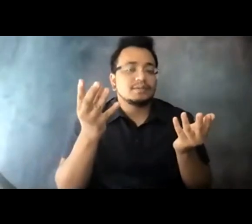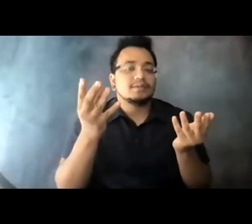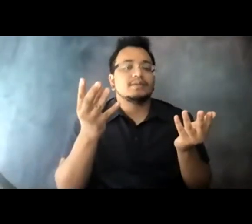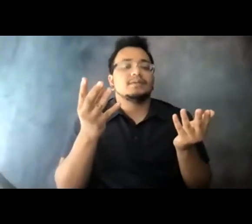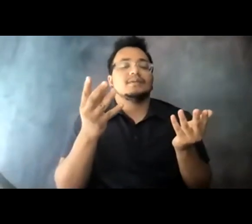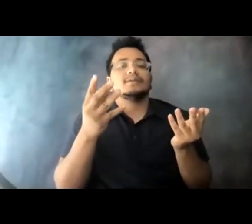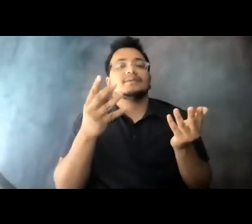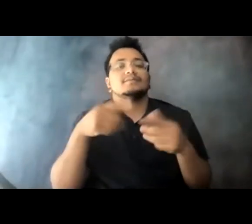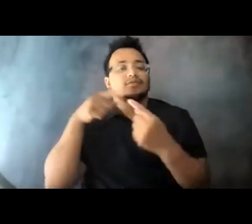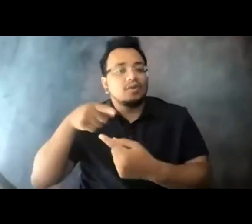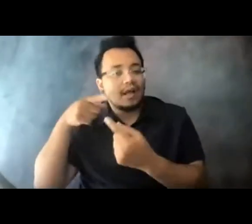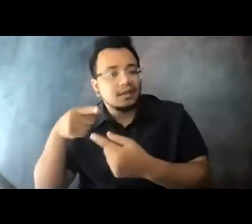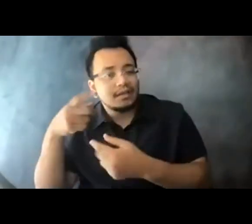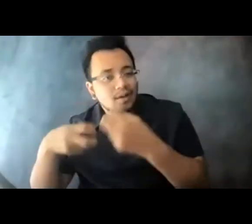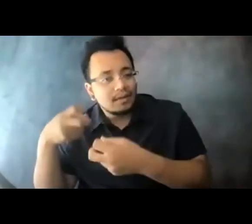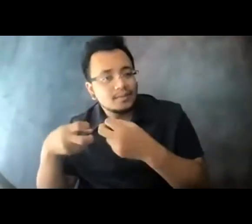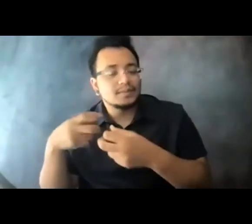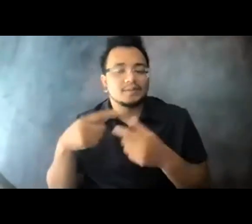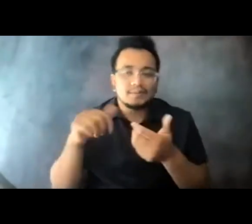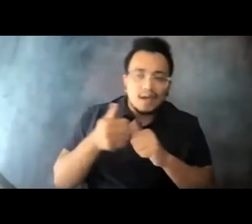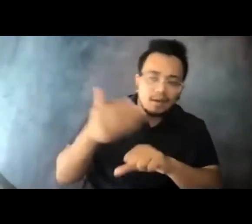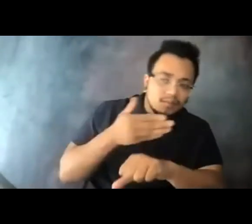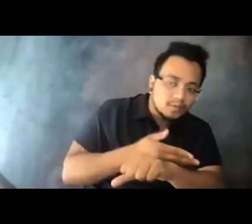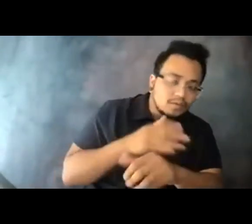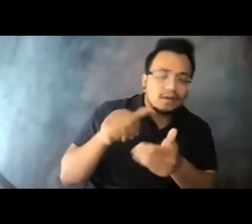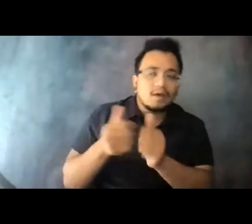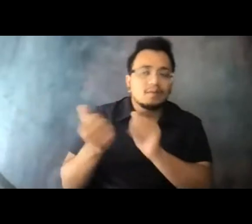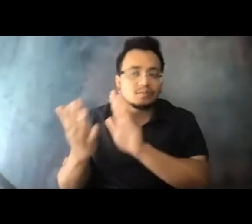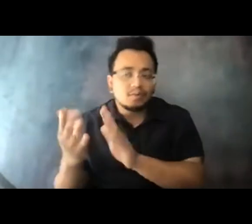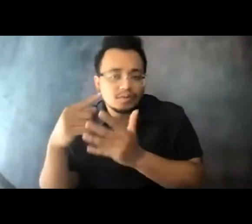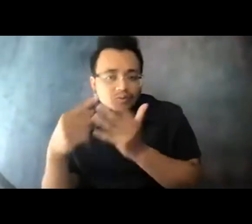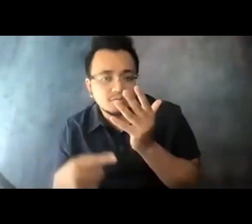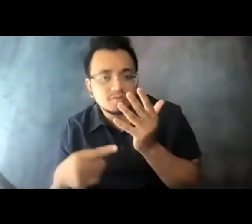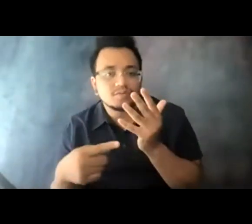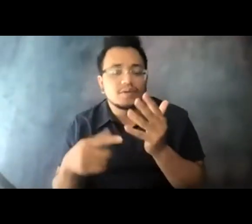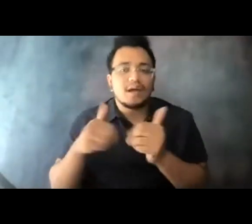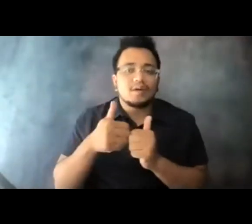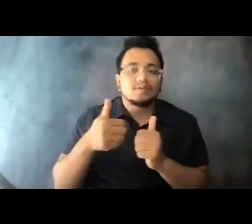15:10:26 And importantly, what are they doing about it? 15:10:29 How are they approaching these execution winning back riders and so forth?